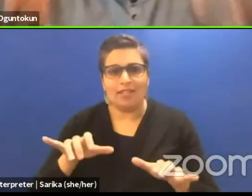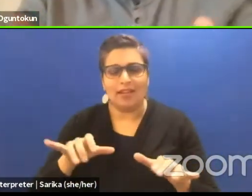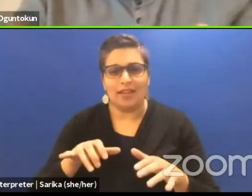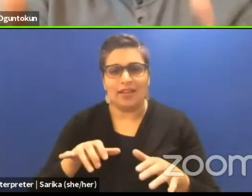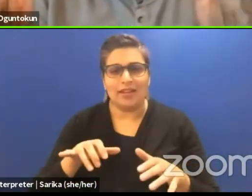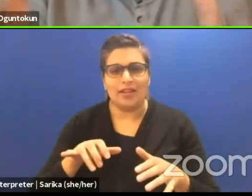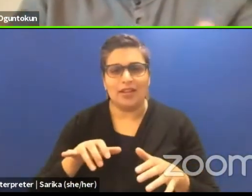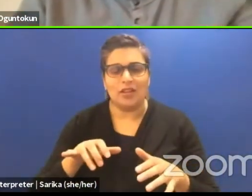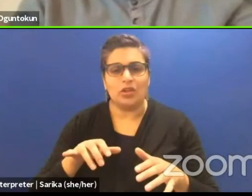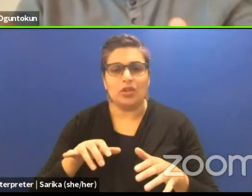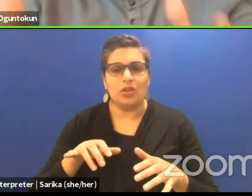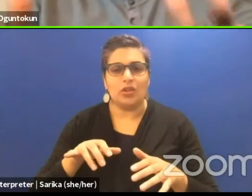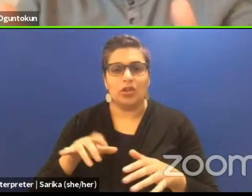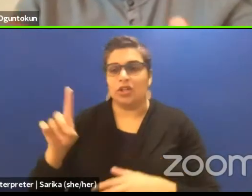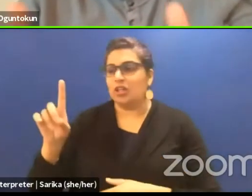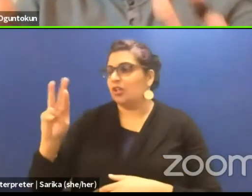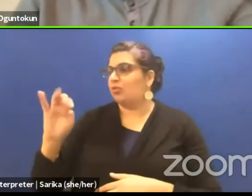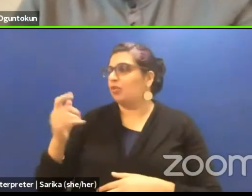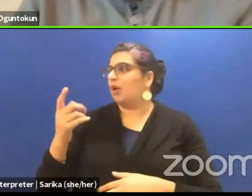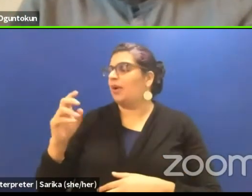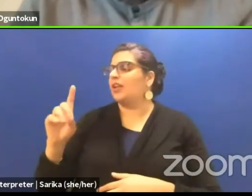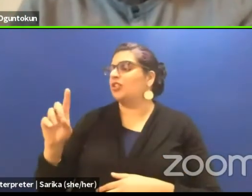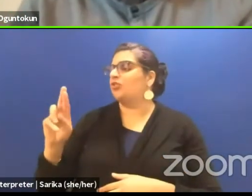Whose dramaturgy are we decolonizing?